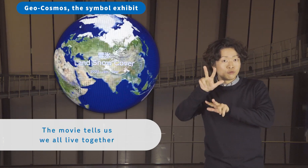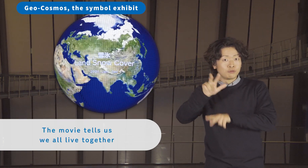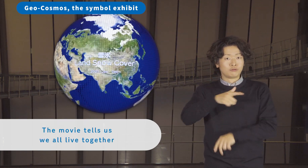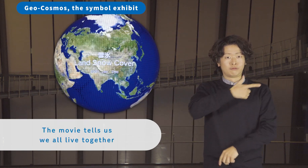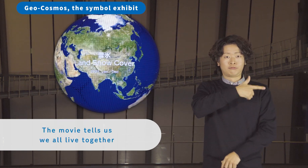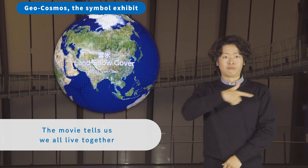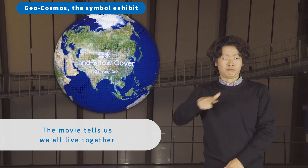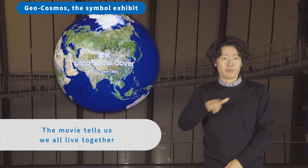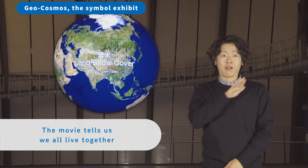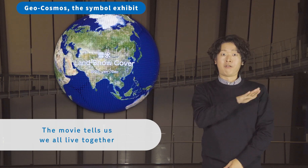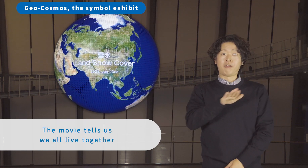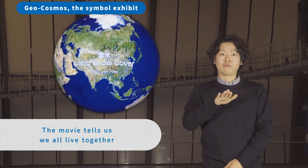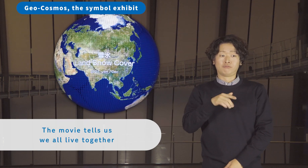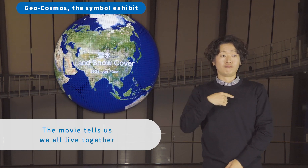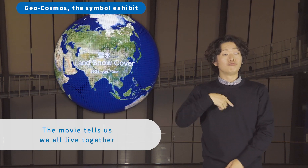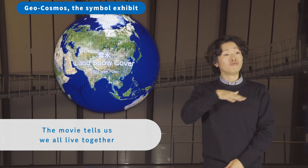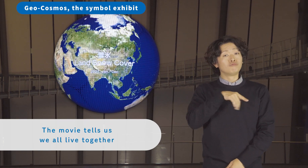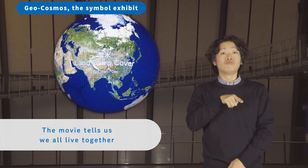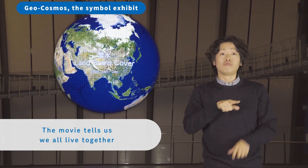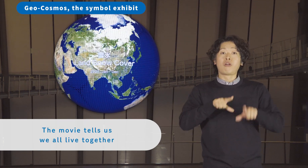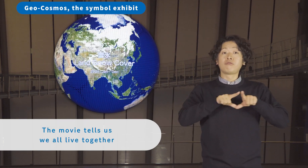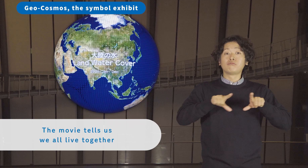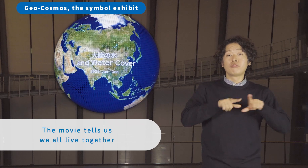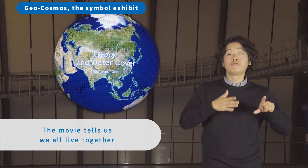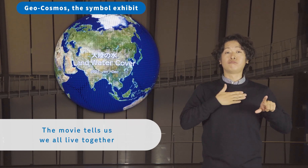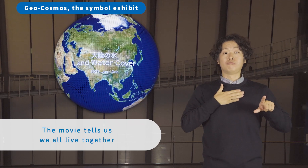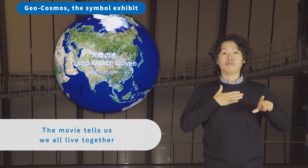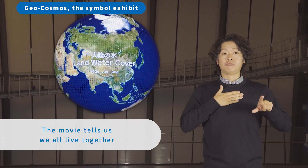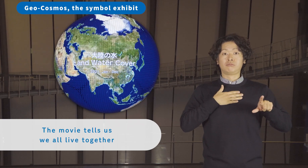The movie tells us we all live together